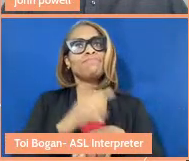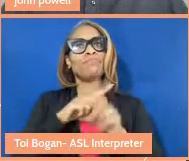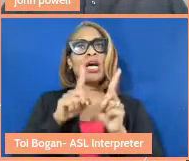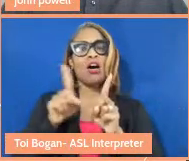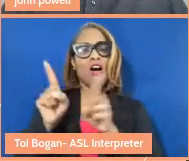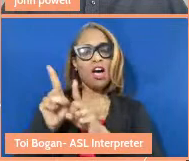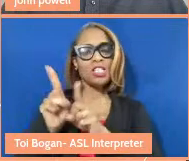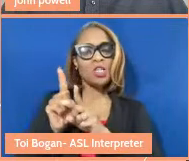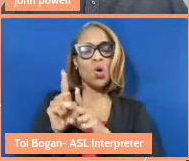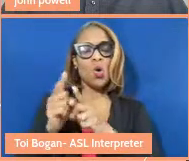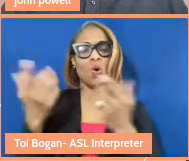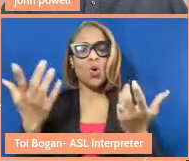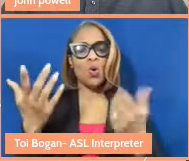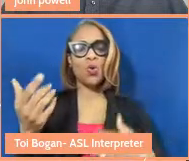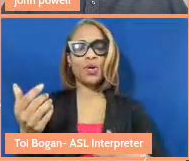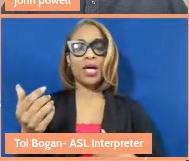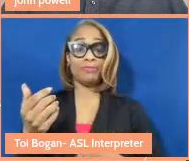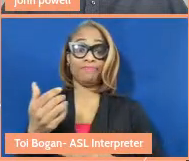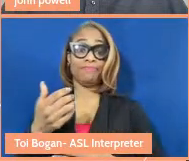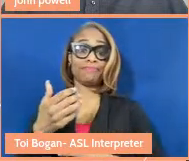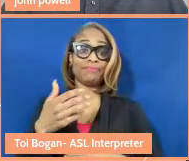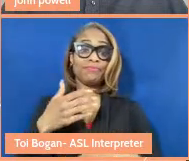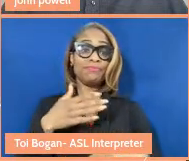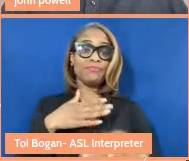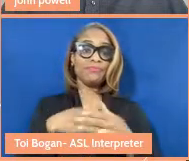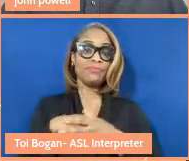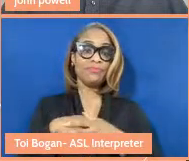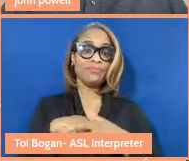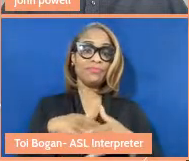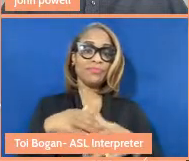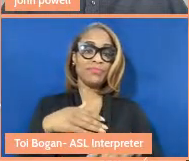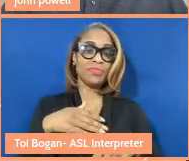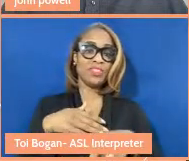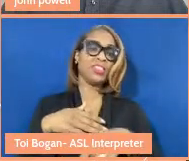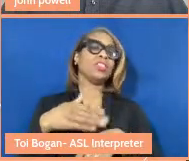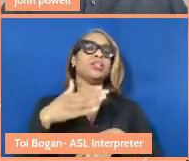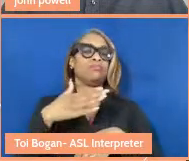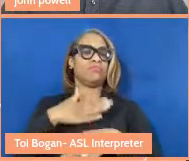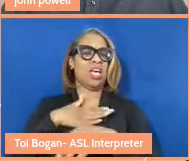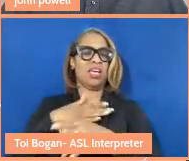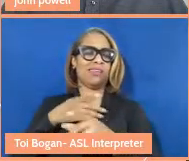yeah, the fact that my beat, professionally, my beat has been parenting and reproductive justice,